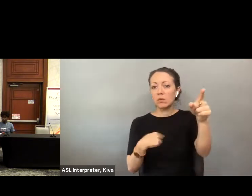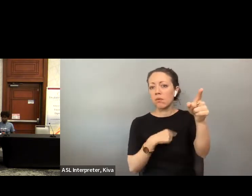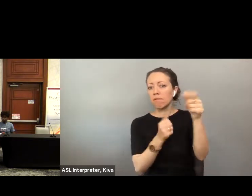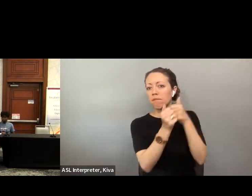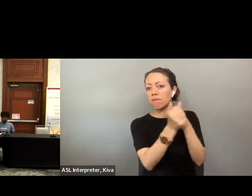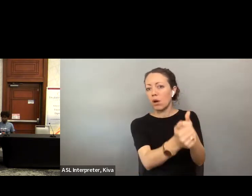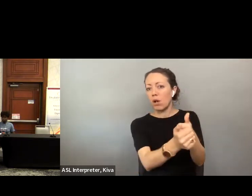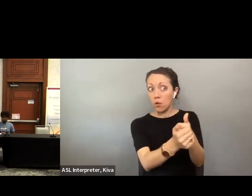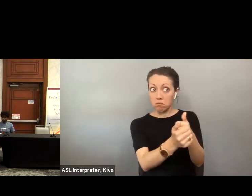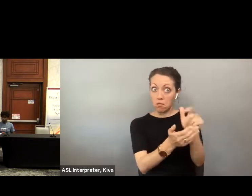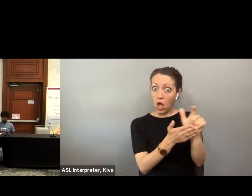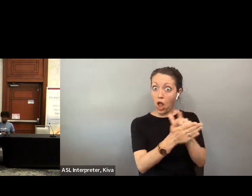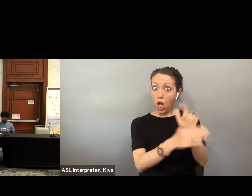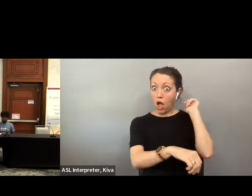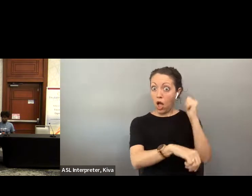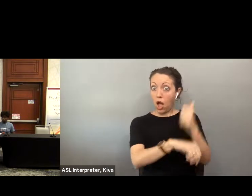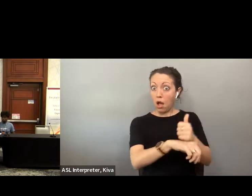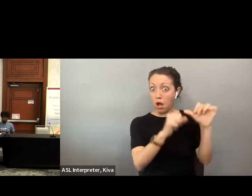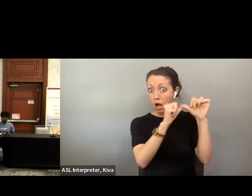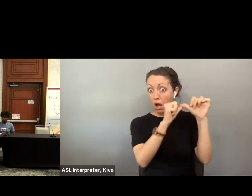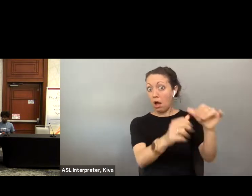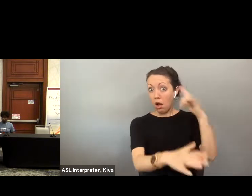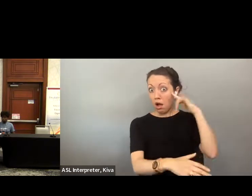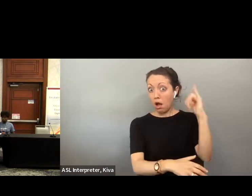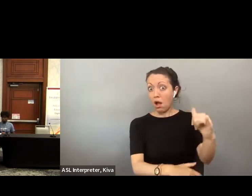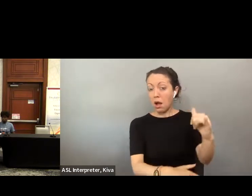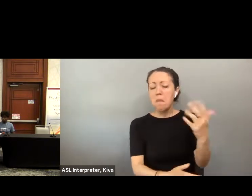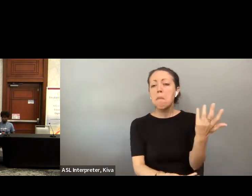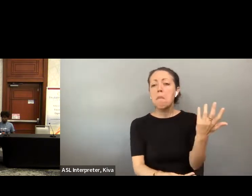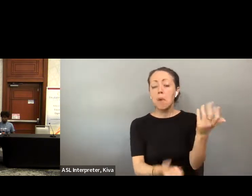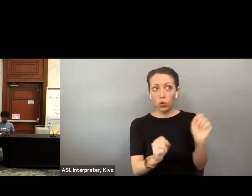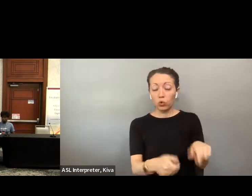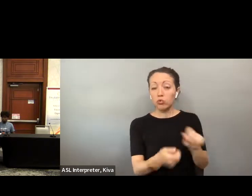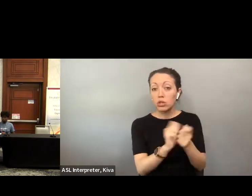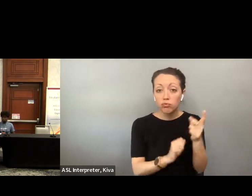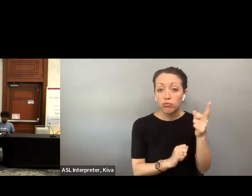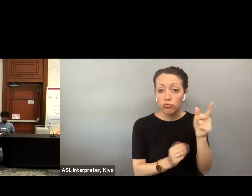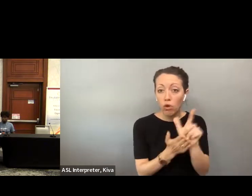current Florida law. We have to follow those requirements Of course, it's it's not to say that those laws can can't change.